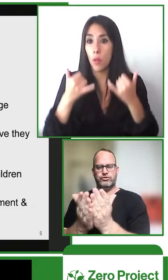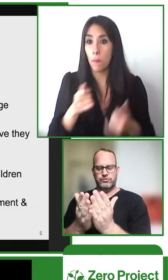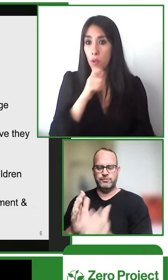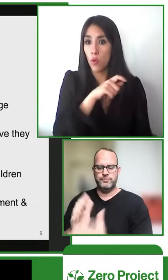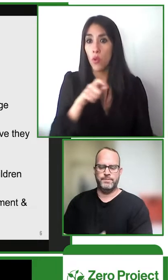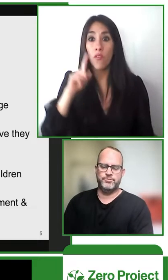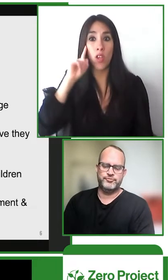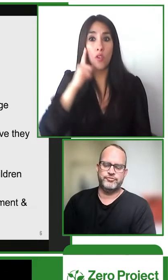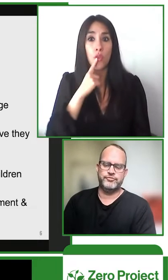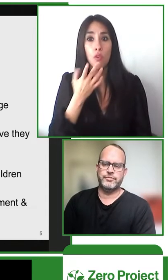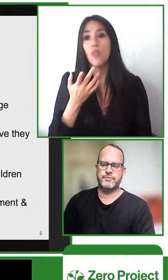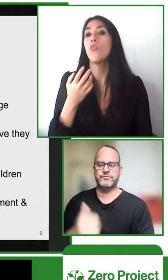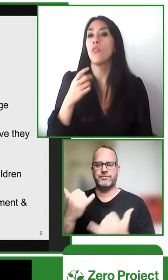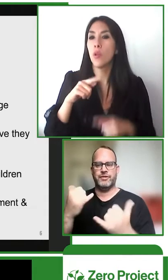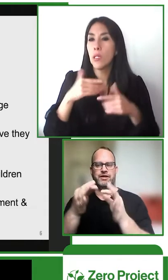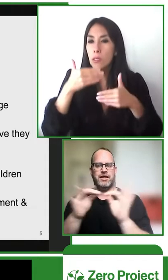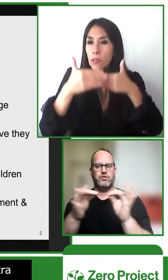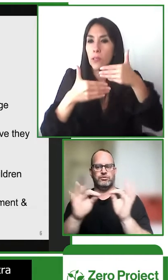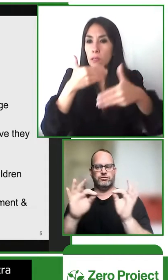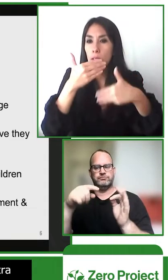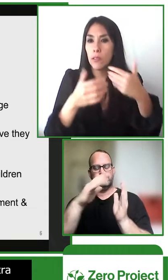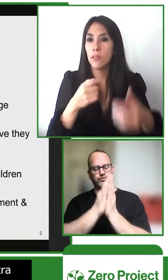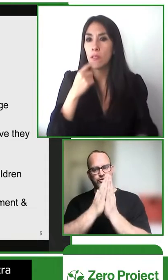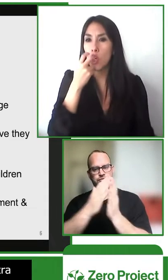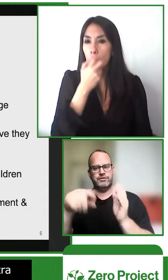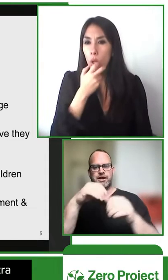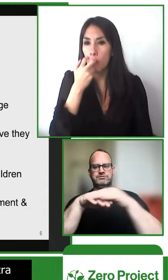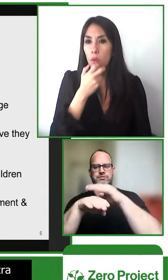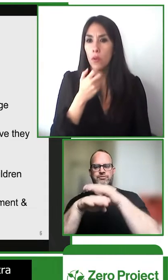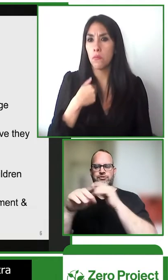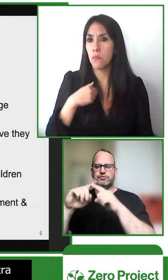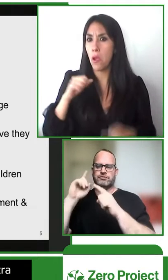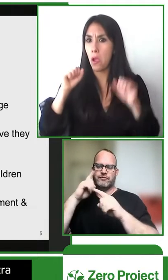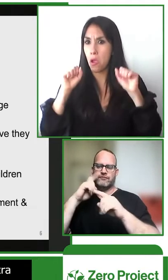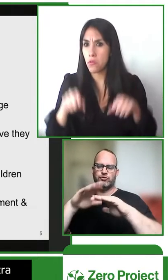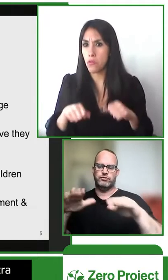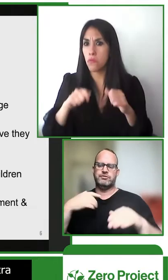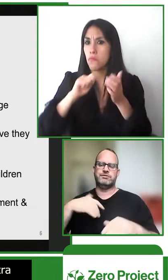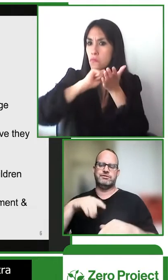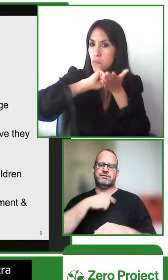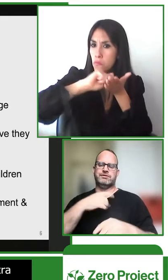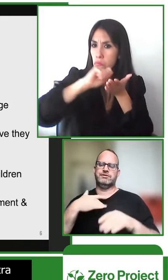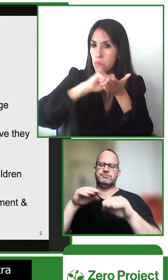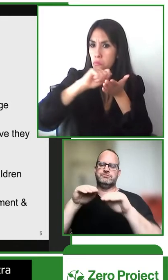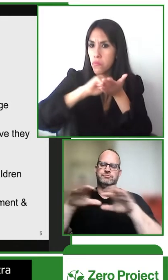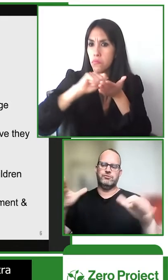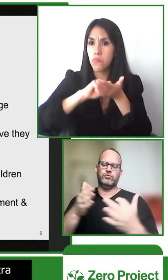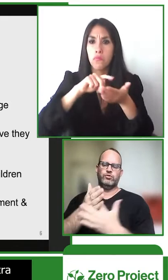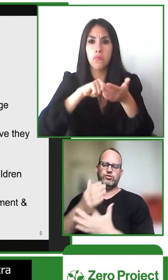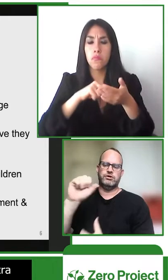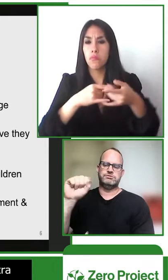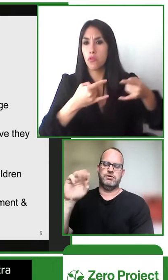as a part of creating new content for the library and through these